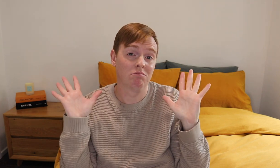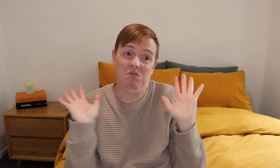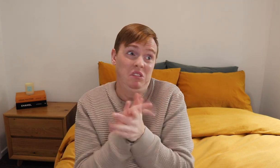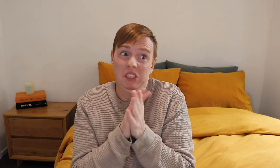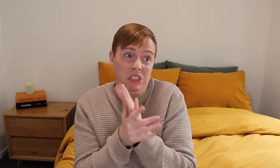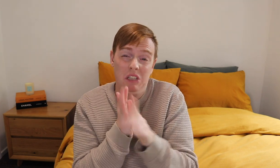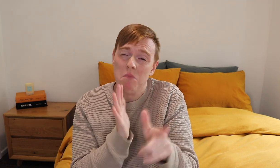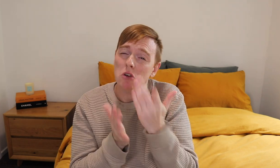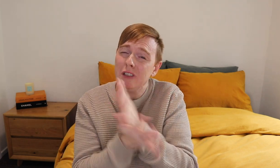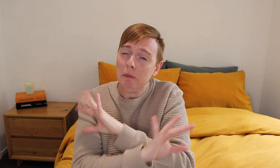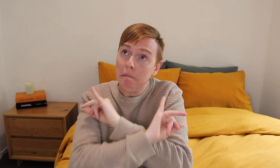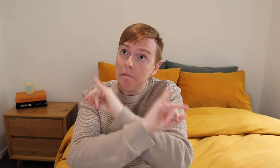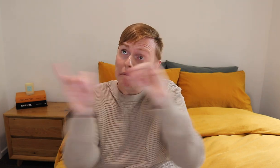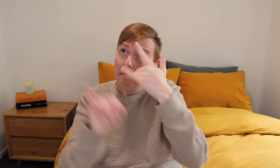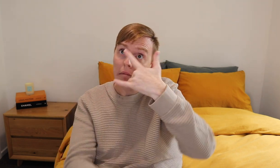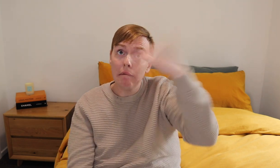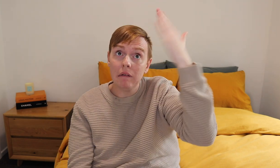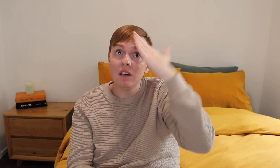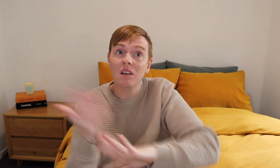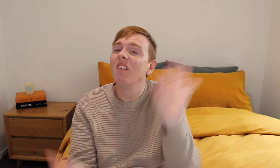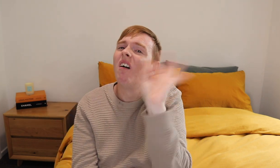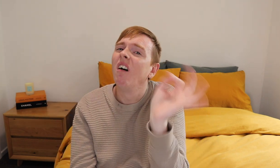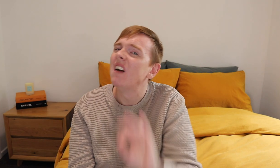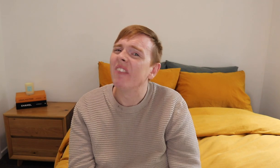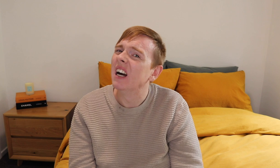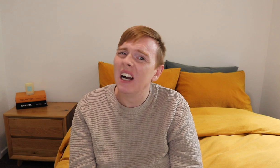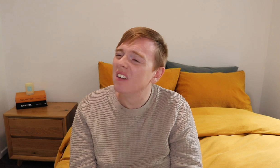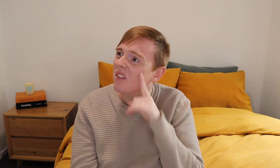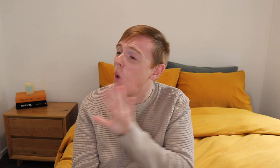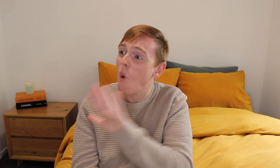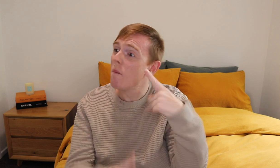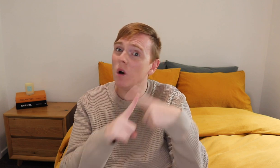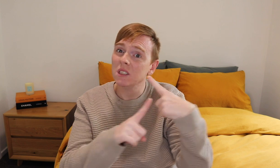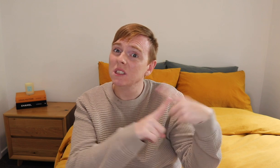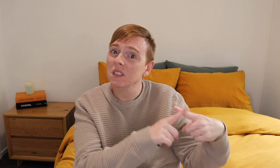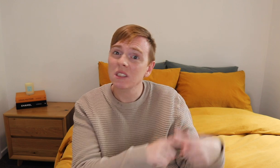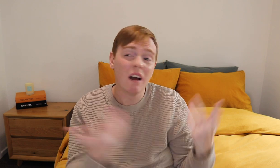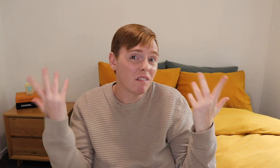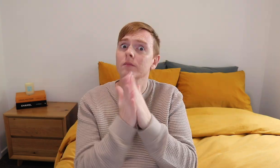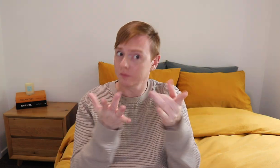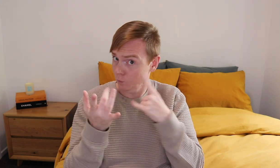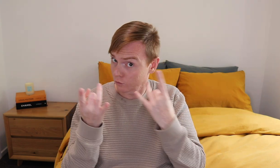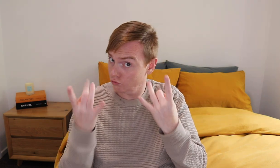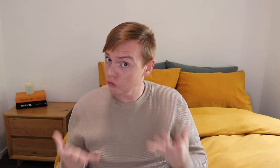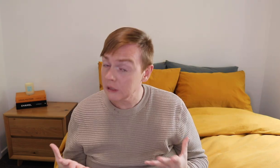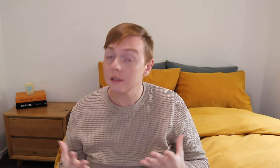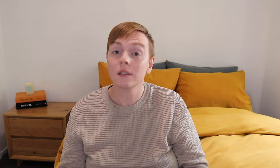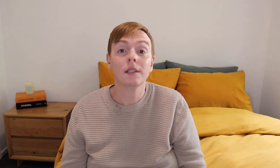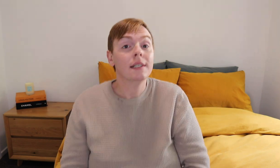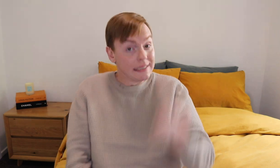That's it but for the worst experience, I don't think there's one. I think most of all are positive. Q: Will your book be ready?